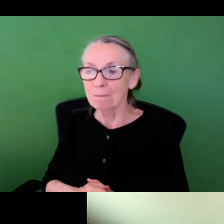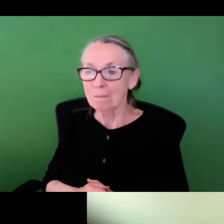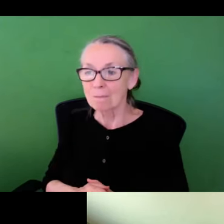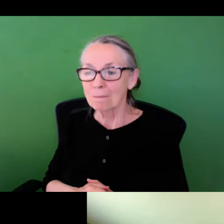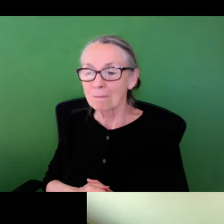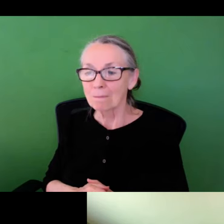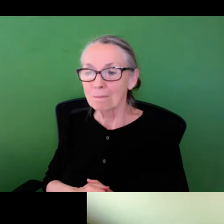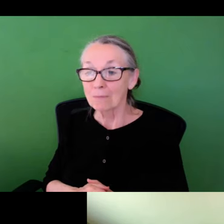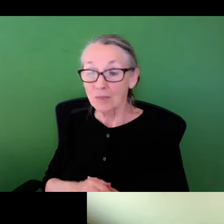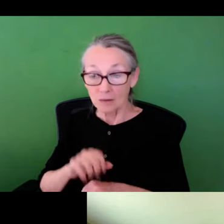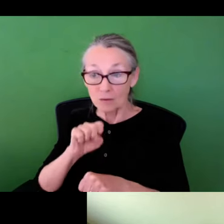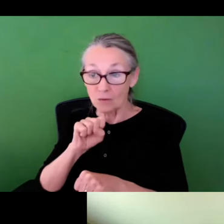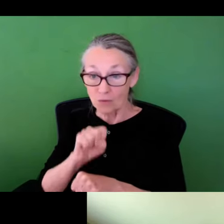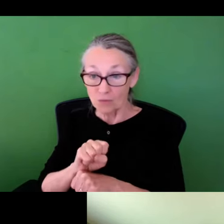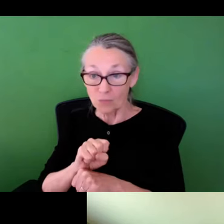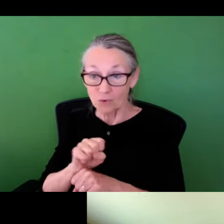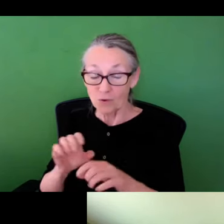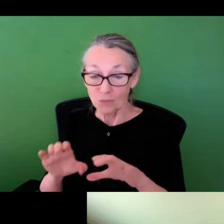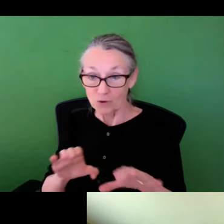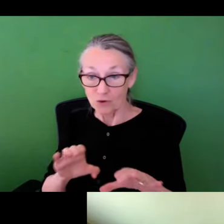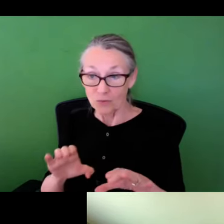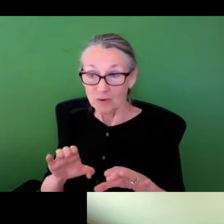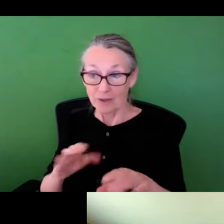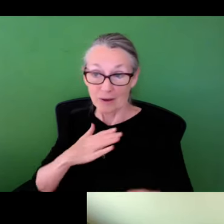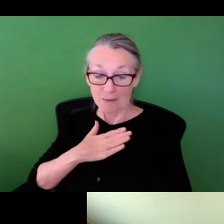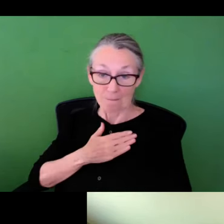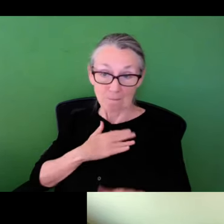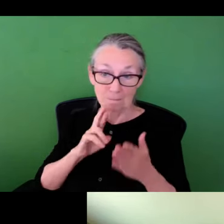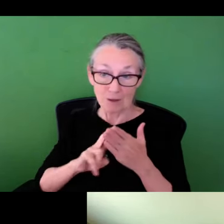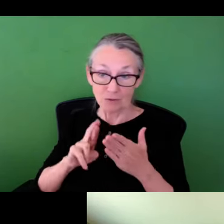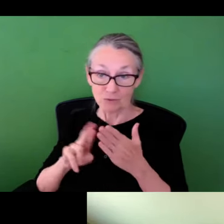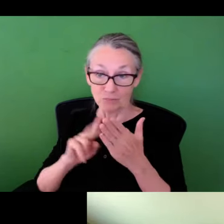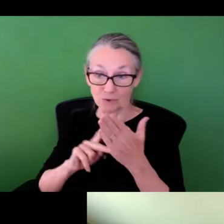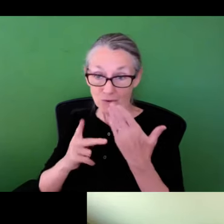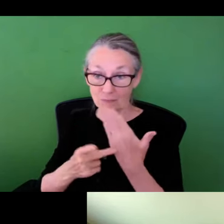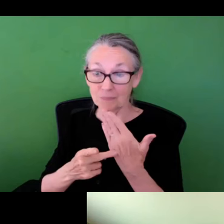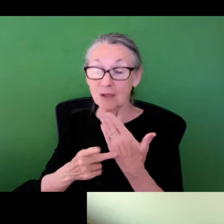students that are engaged in a lab. In terms of the work that we are doing